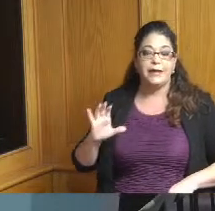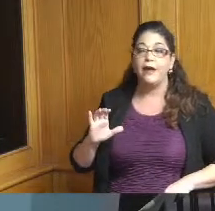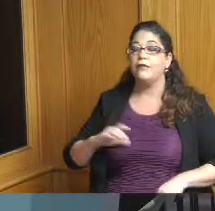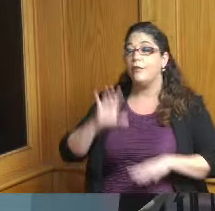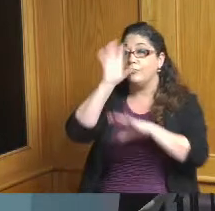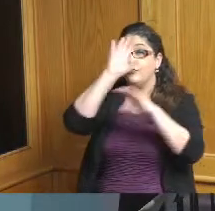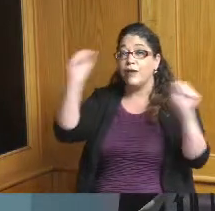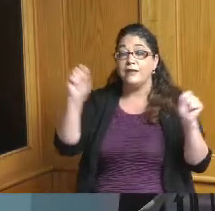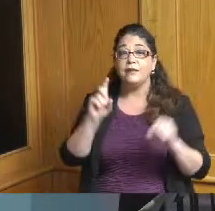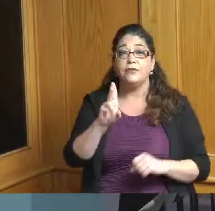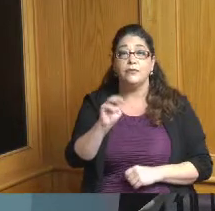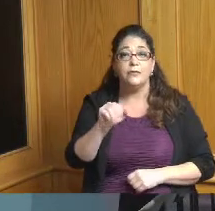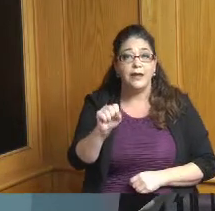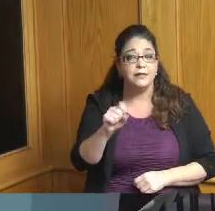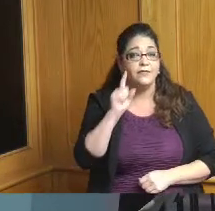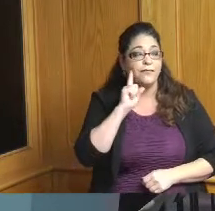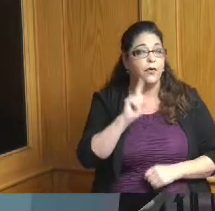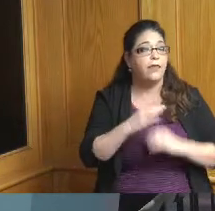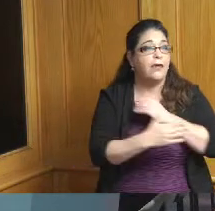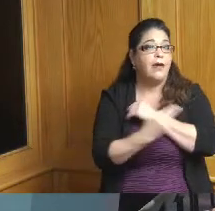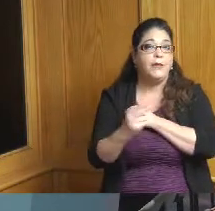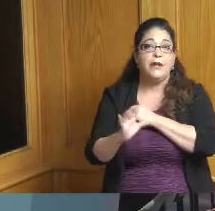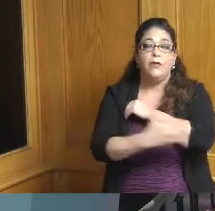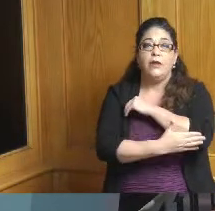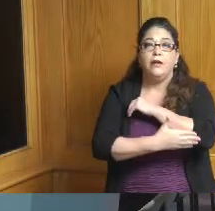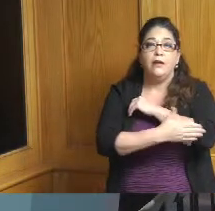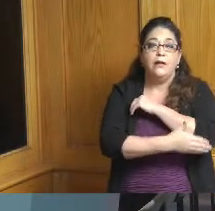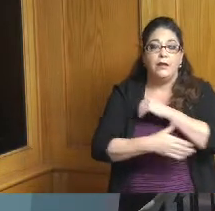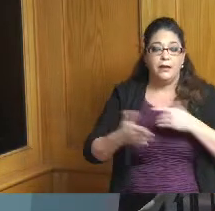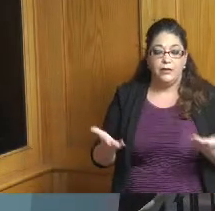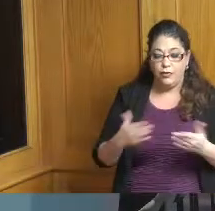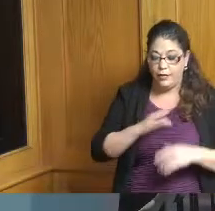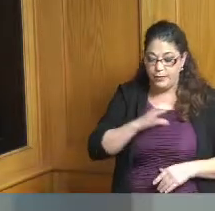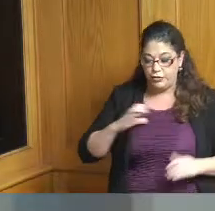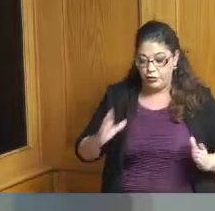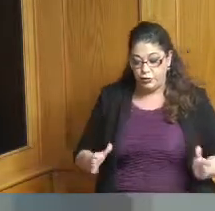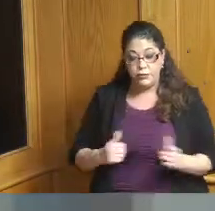of County Commissioners we have several items on here today and we'll get started